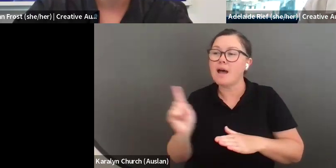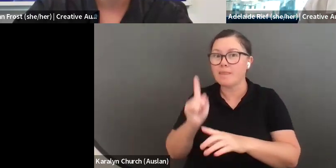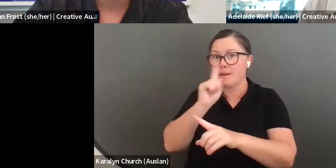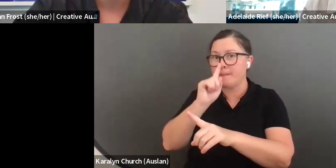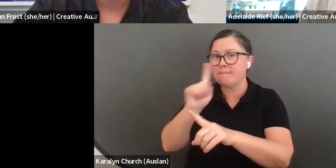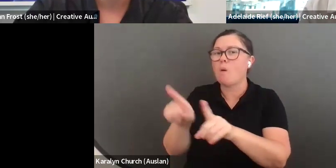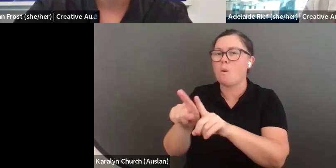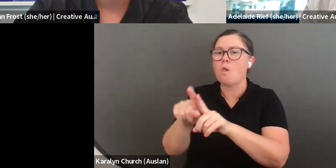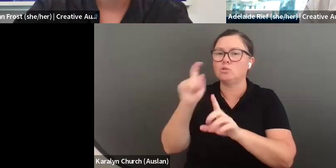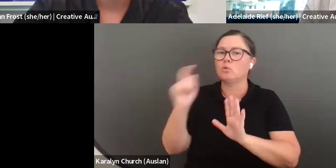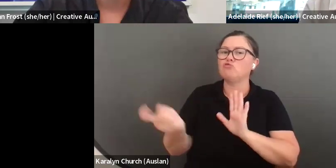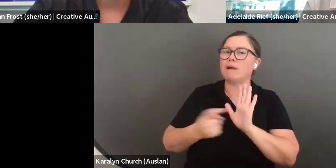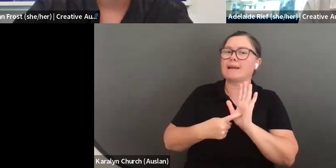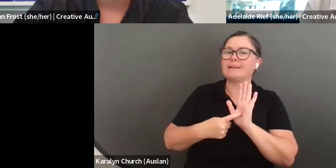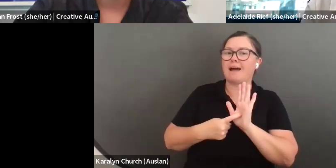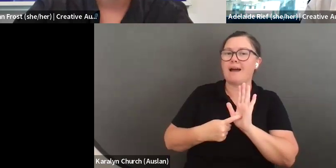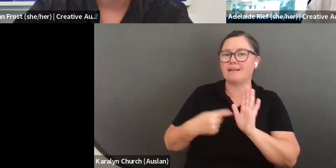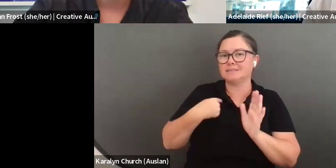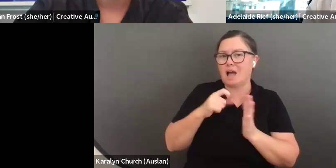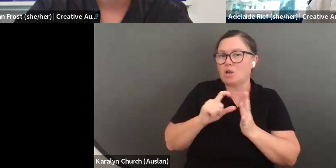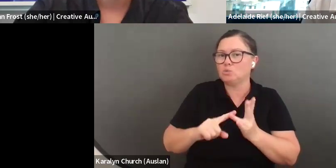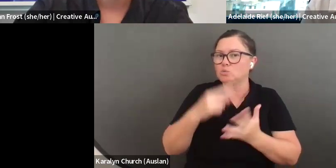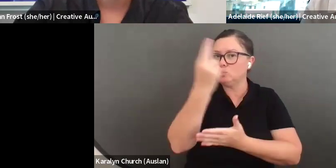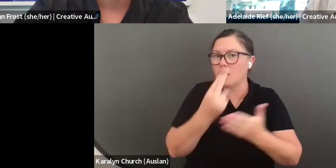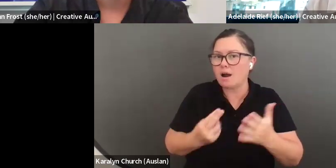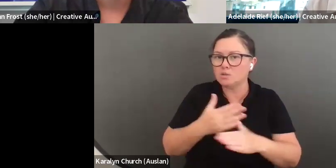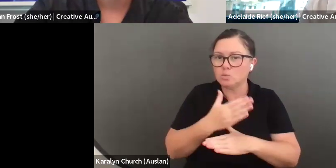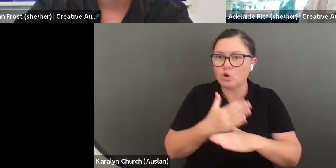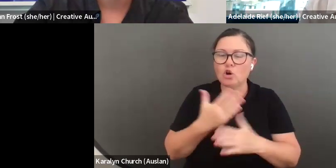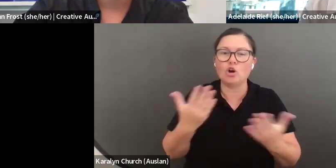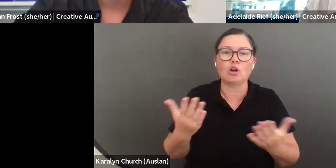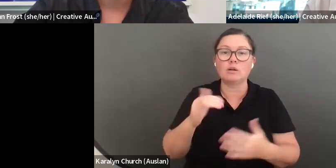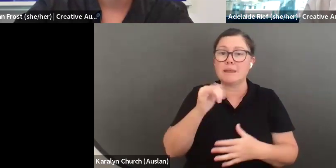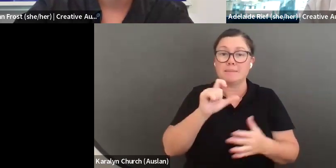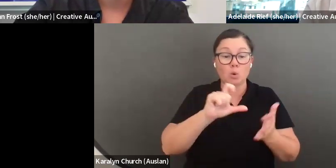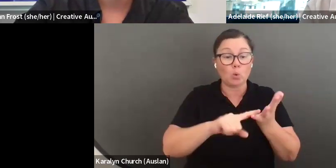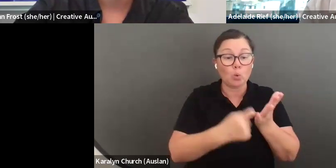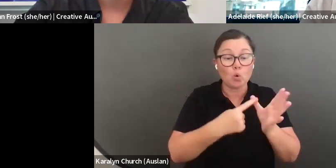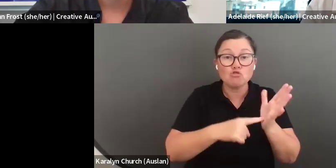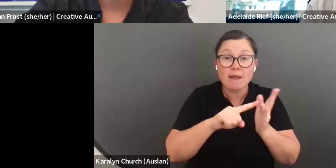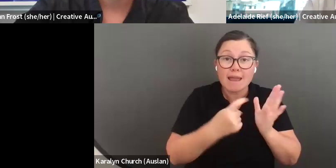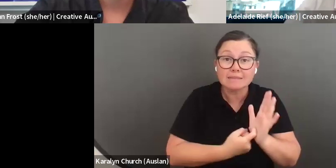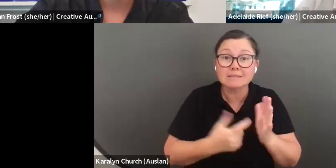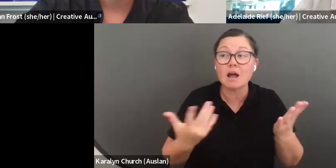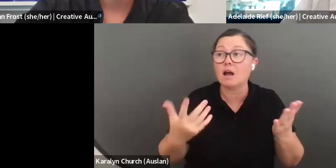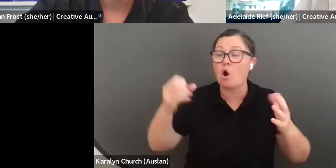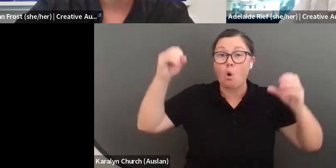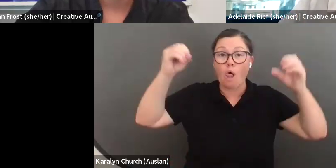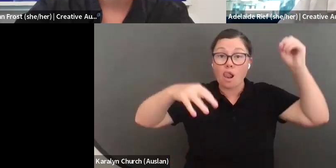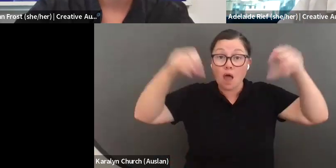recognised by your peers, the people you work with and your collaborators, as having that practice. It is about you knowing